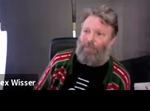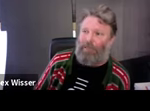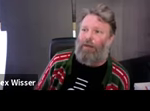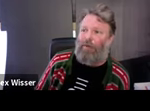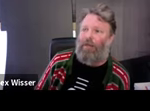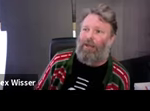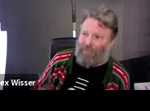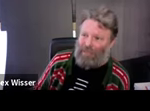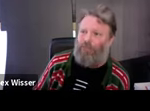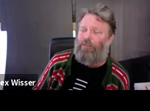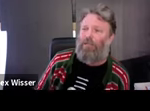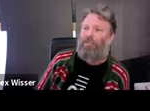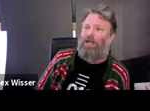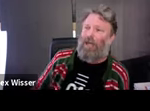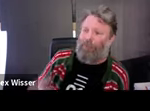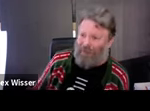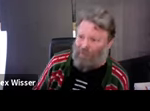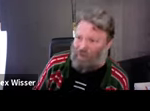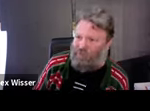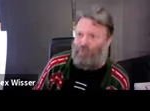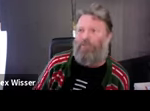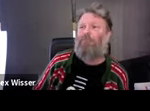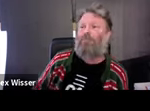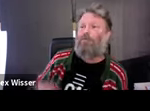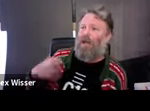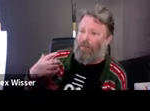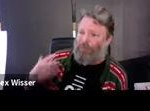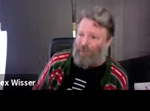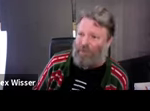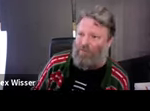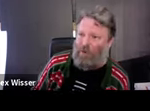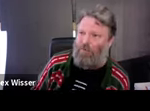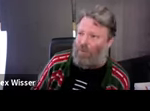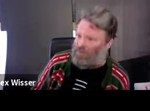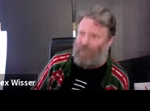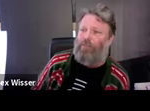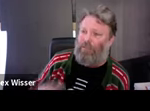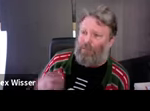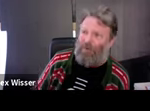the land and find out where your food comes and find out what the